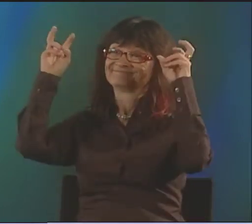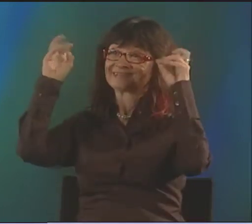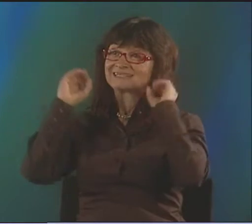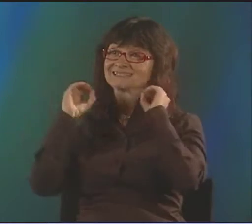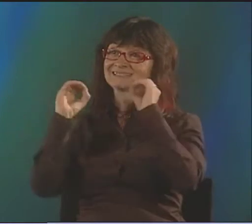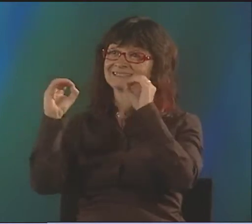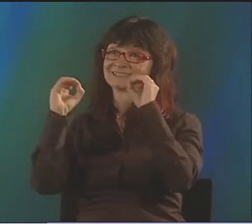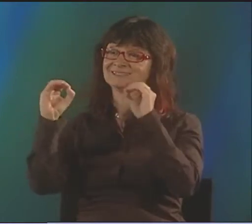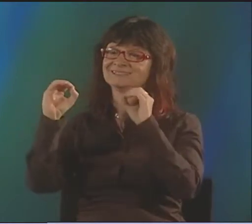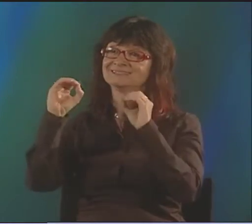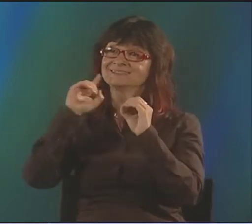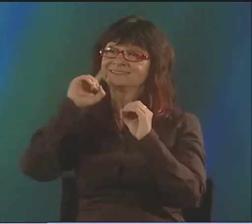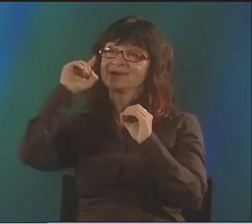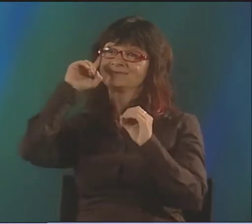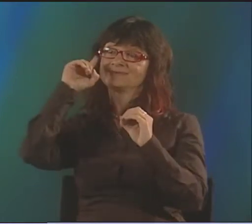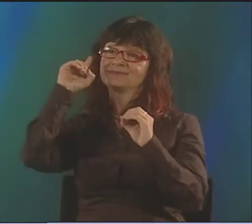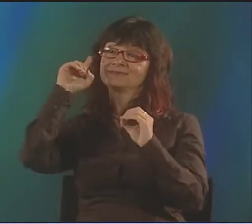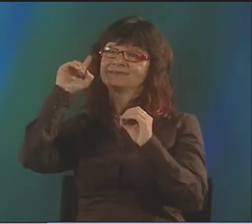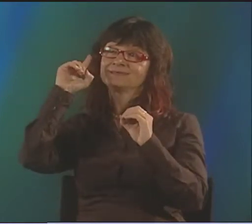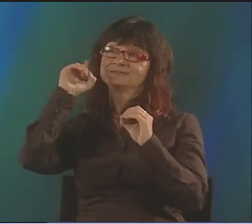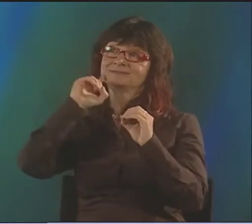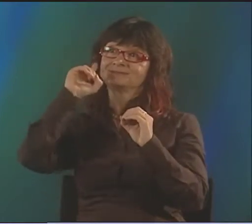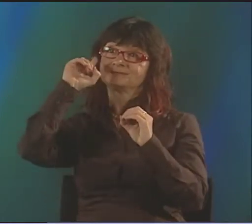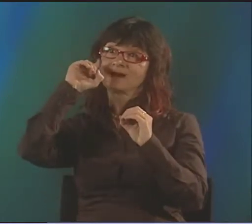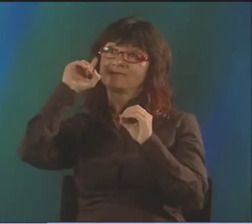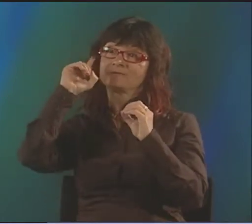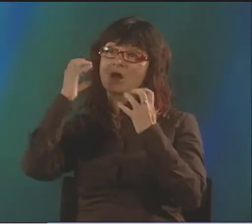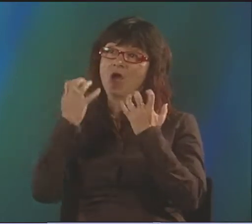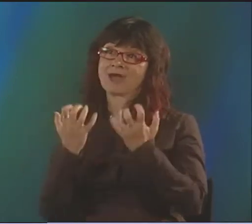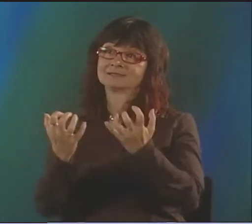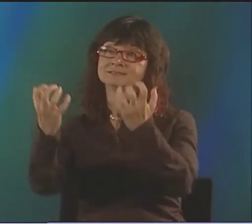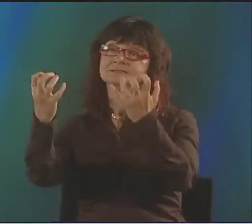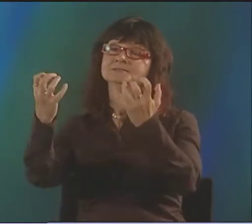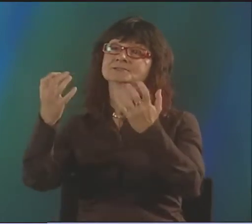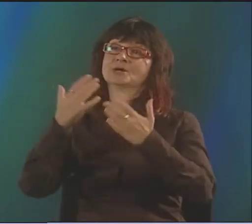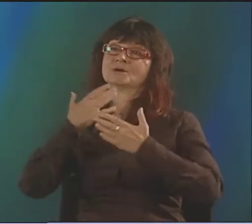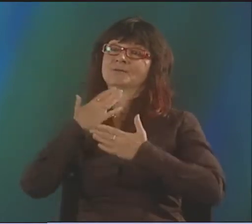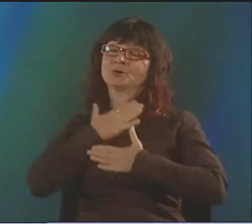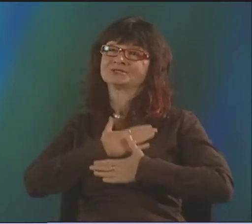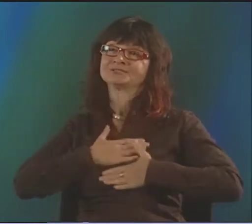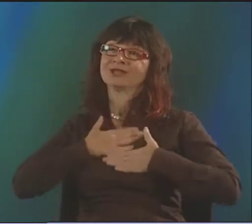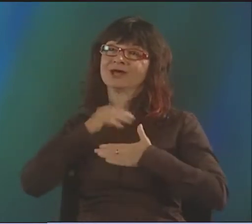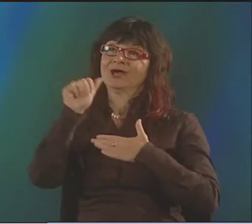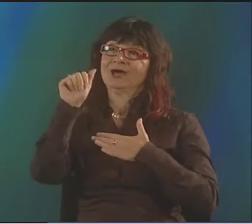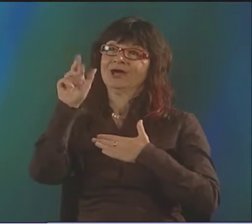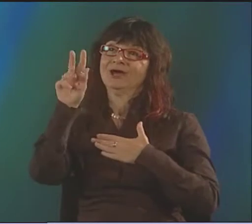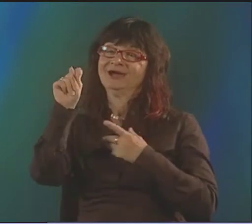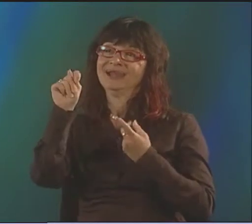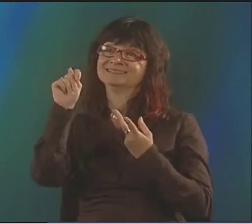AND I WANTED TO HAVE MORE EMBEDDED ABSTRACT IDEAS AND NUANCE WITHIN MY ART.